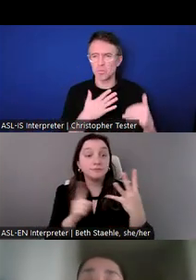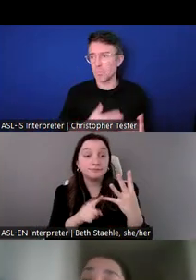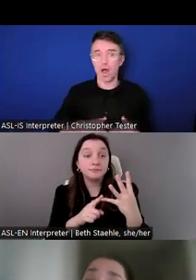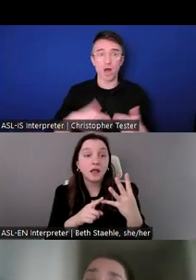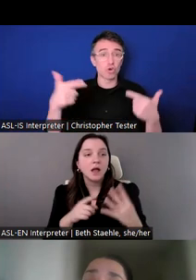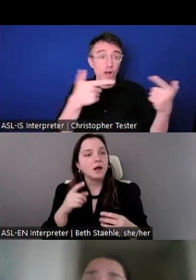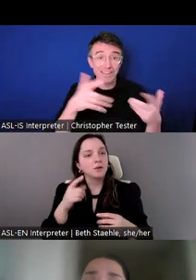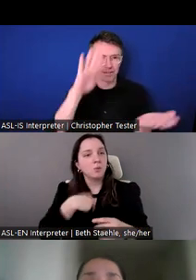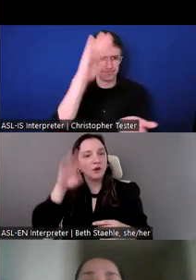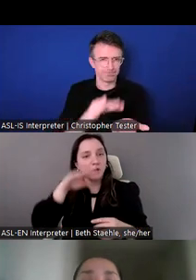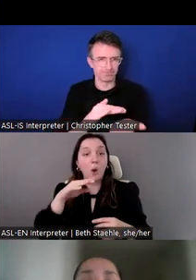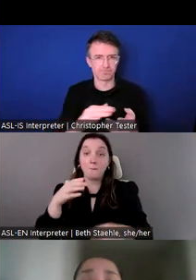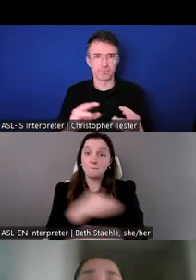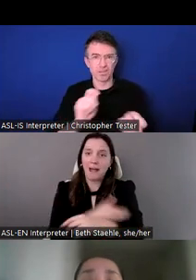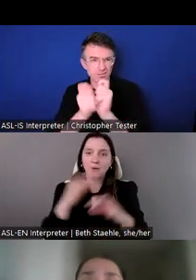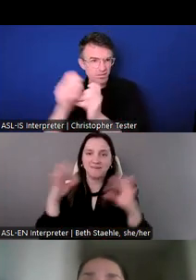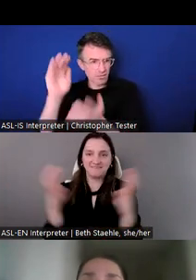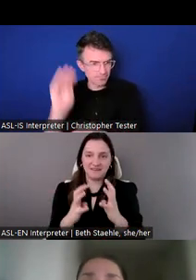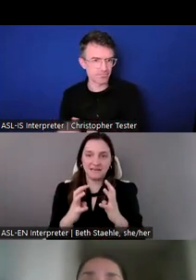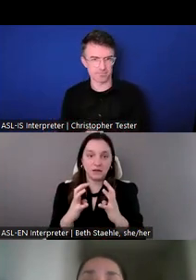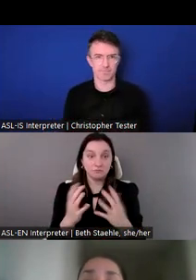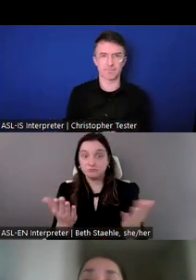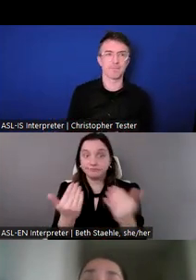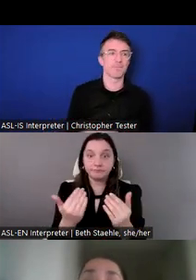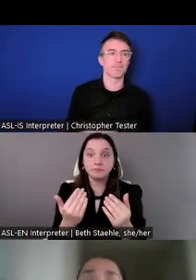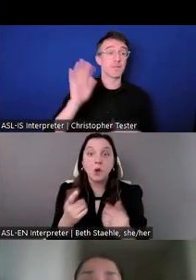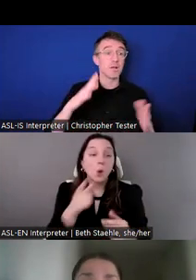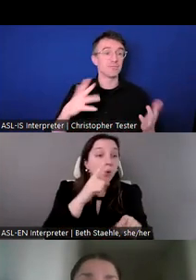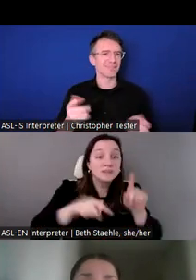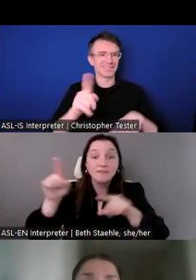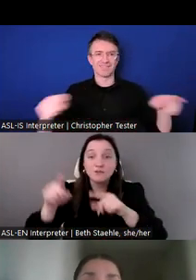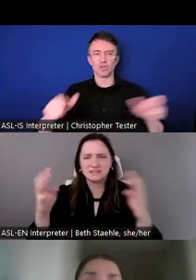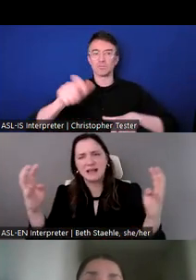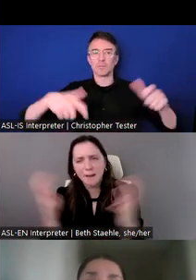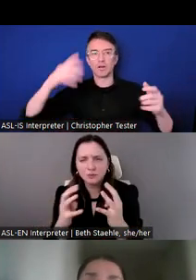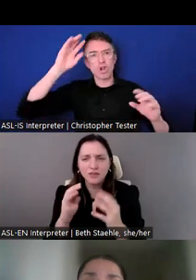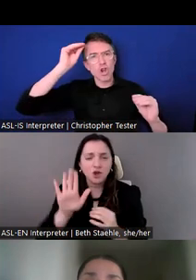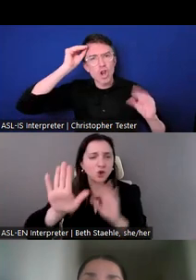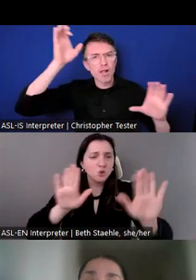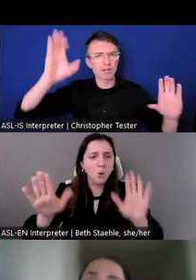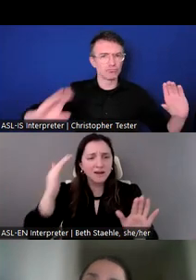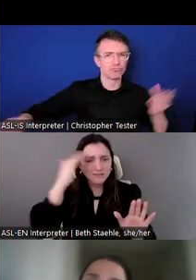knowledge and ideas necessary for developing solutions to the most pressing peace and security